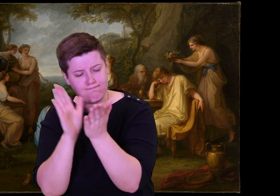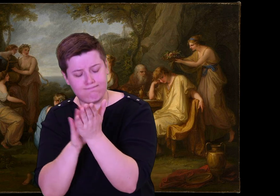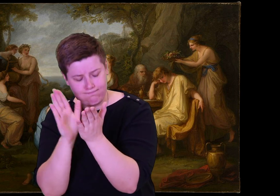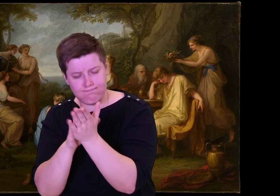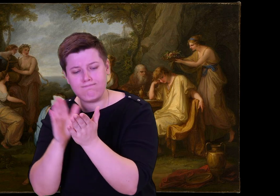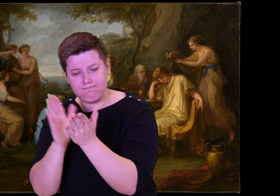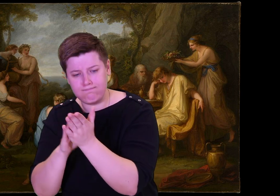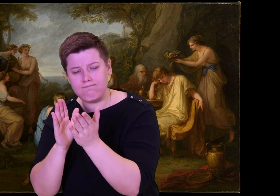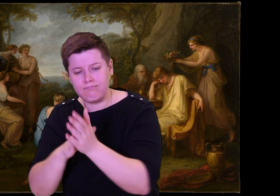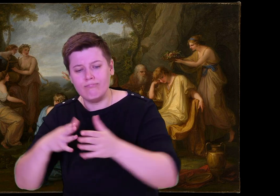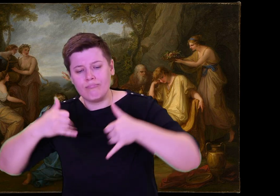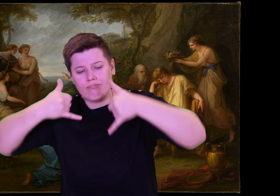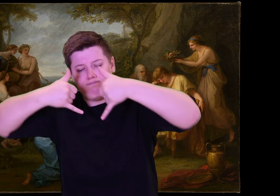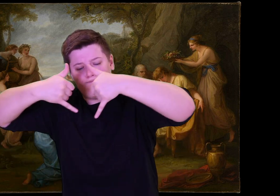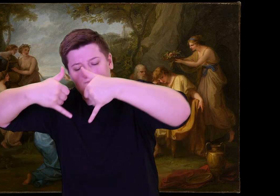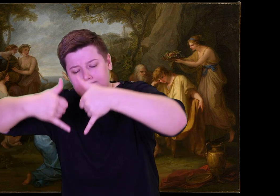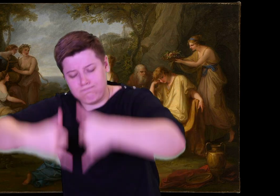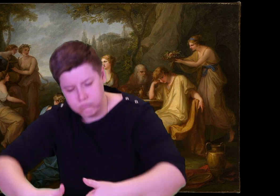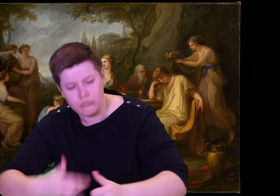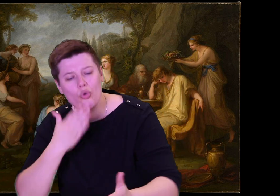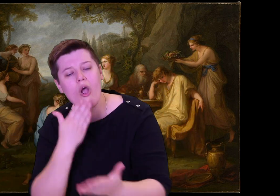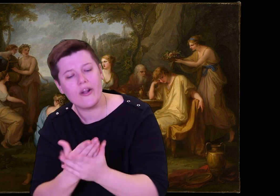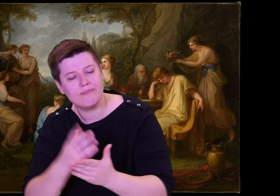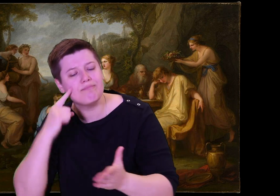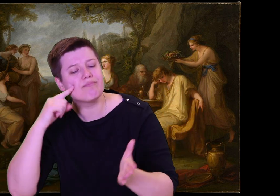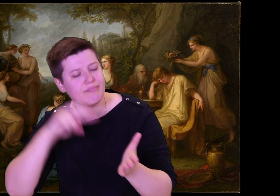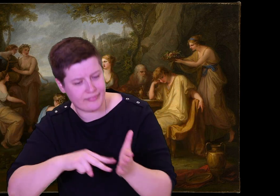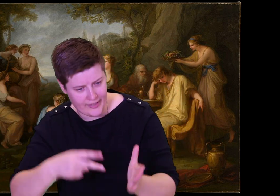a bent old soldier.